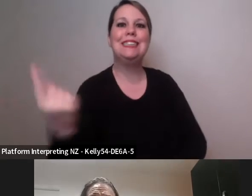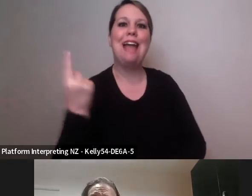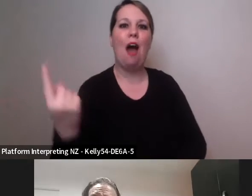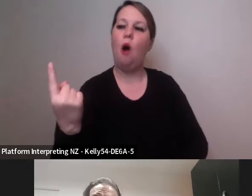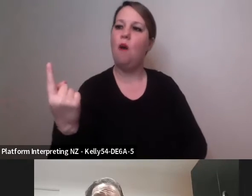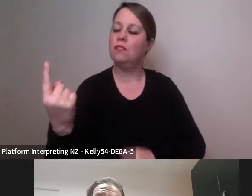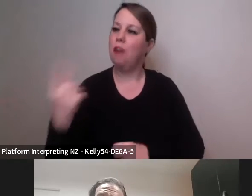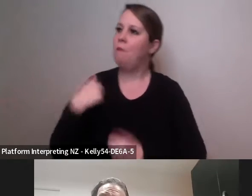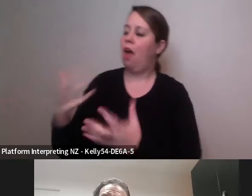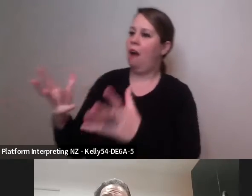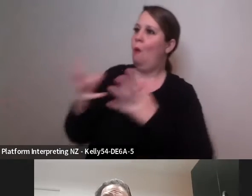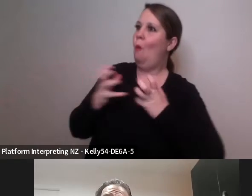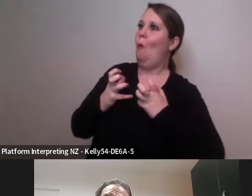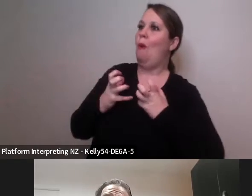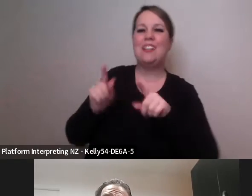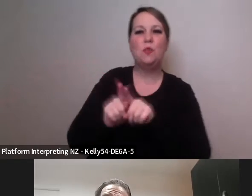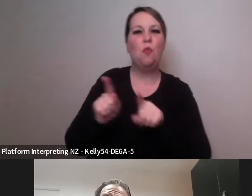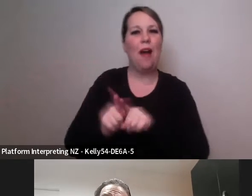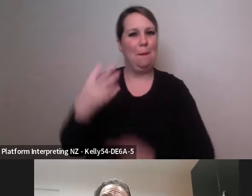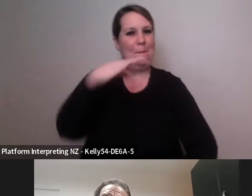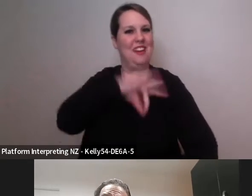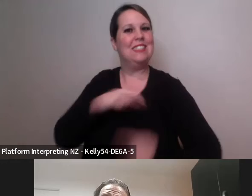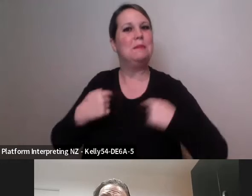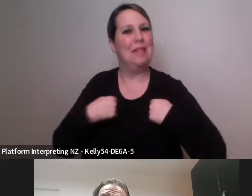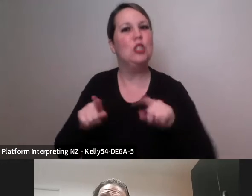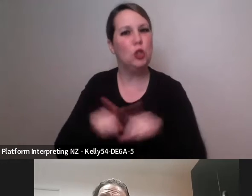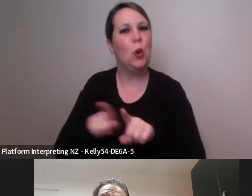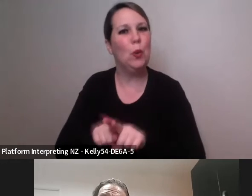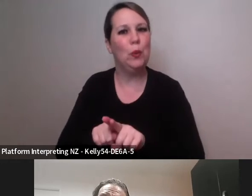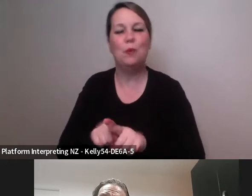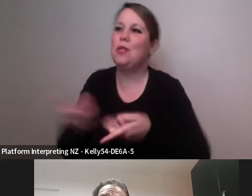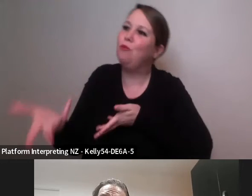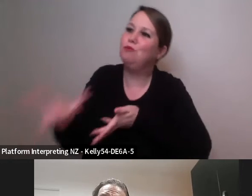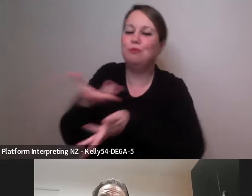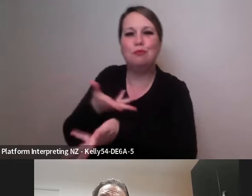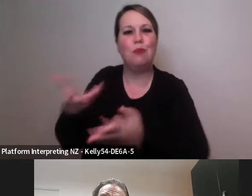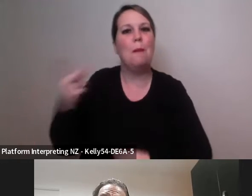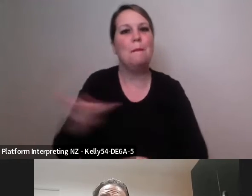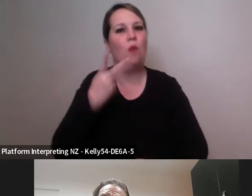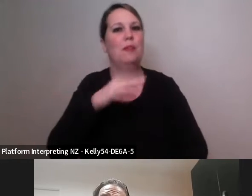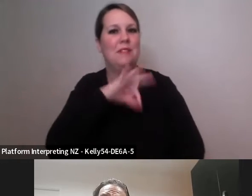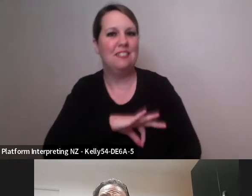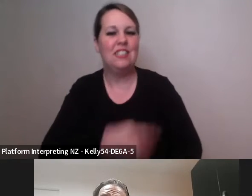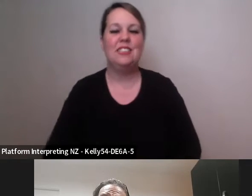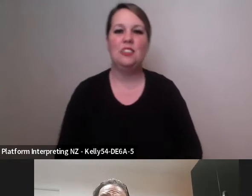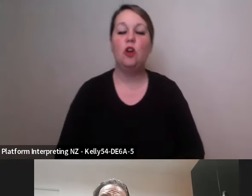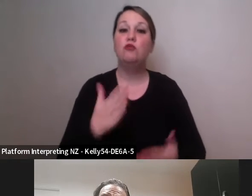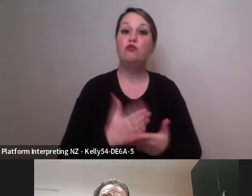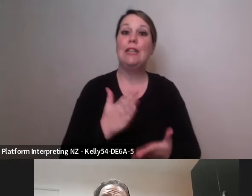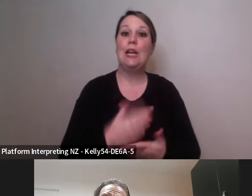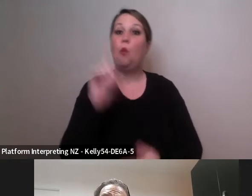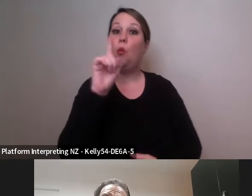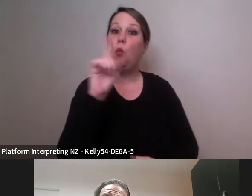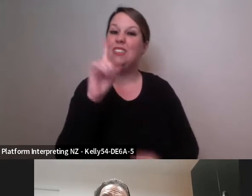focus changes in regards to what is interesting to me at this time uh there's an example working with